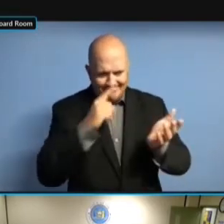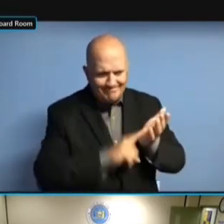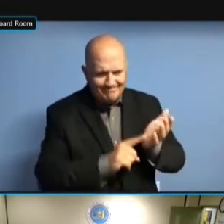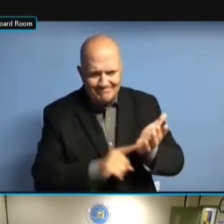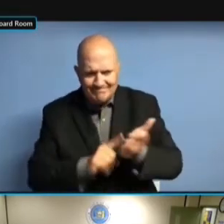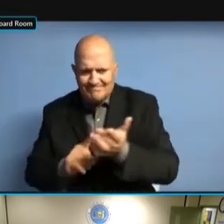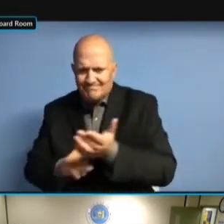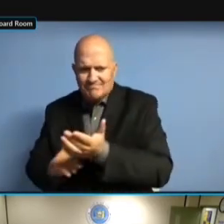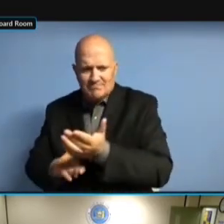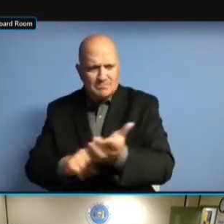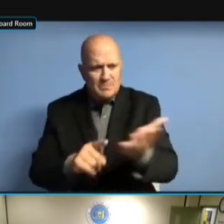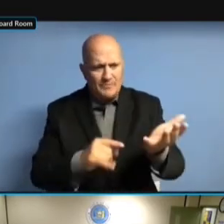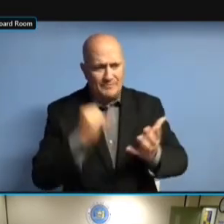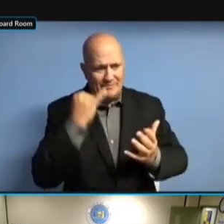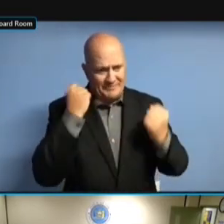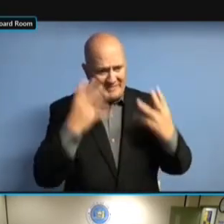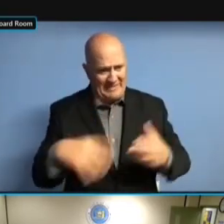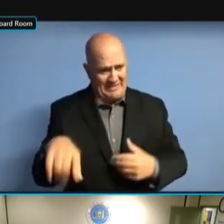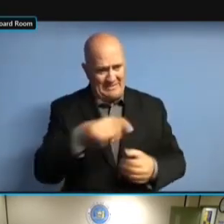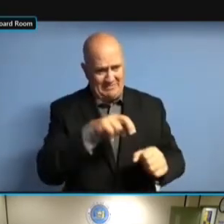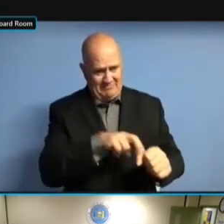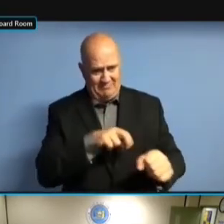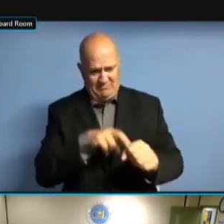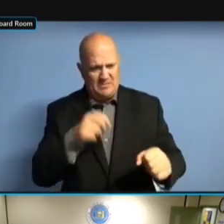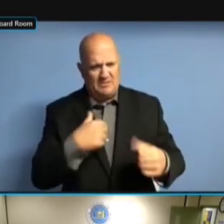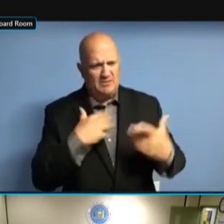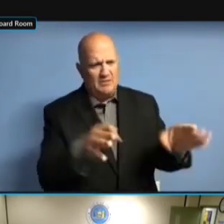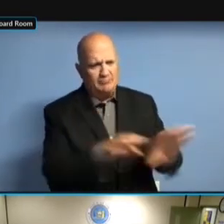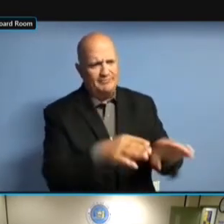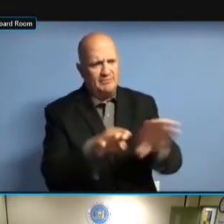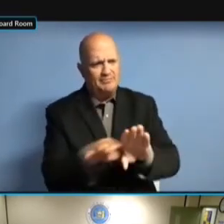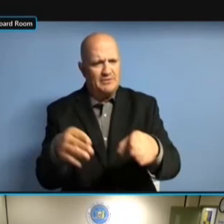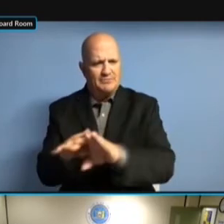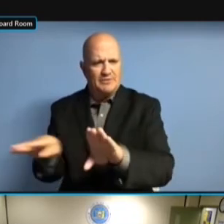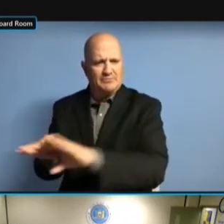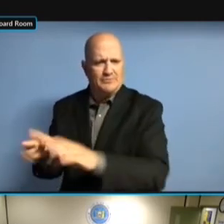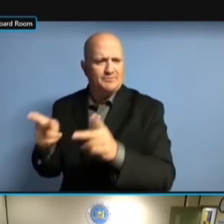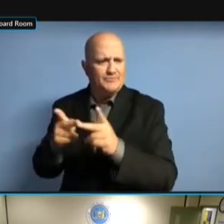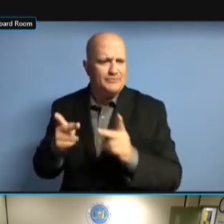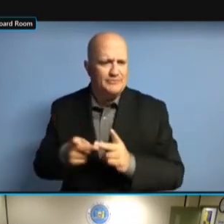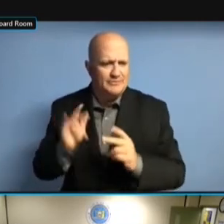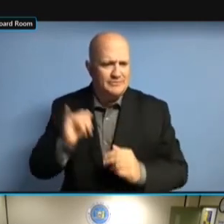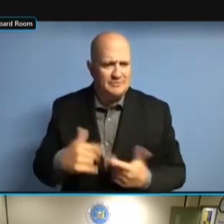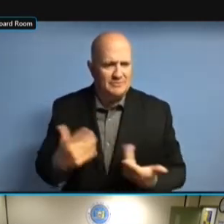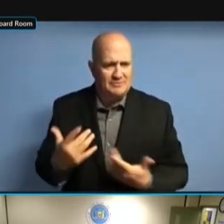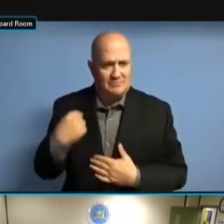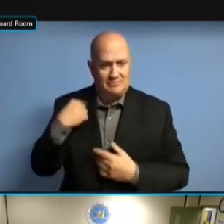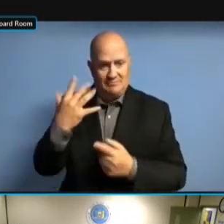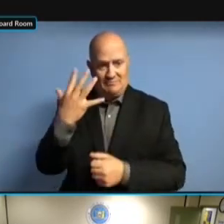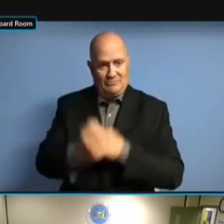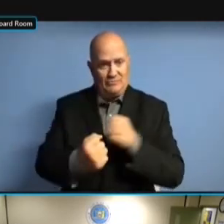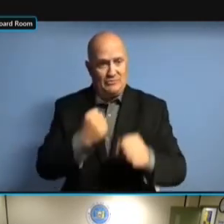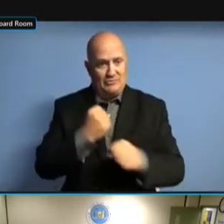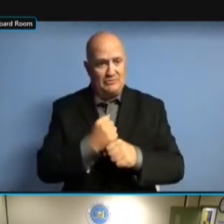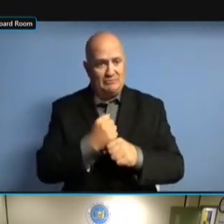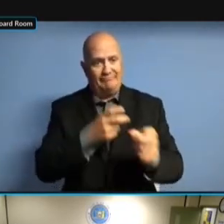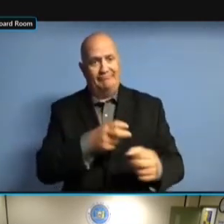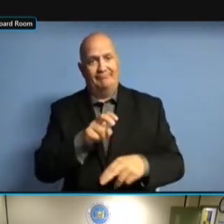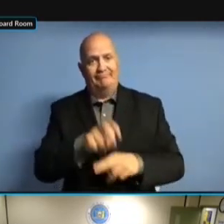MANY COMMITTEES THAT HAVE JUST BEEN SITTING MANY COMMITTEES THAT HAVE JUST BEEN SITTING IN MANY COMMITTEES THAT HAVE JUST BEEN SITTING IN THE MANY COMMITTEES THAT HAVE JUST BEEN SITTING IN THE SYSTEM MANY COMMITTEES THAT HAVE JUST BEEN SITTING IN THE SYSTEM FOR BEEN SITTING IN THE SYSTEM FOR BEEN SITTING IN THE SYSTEM FOR THE BEEN SITTING IN THE SYSTEM FOR THE PAST BEEN SITTING IN THE SYSTEM FOR THE PAST FIVE BEEN SITTING IN THE SYSTEM FOR THE PAST FIVE YEARS BEEN SITTING IN THE SYSTEM FOR THE PAST FIVE YEARS OR BEEN SITTING IN THE SYSTEM FOR THE PAST FIVE YEARS OR SO. THE PAST FIVE YEARS OR SO. THE PAST FIVE YEARS OR SO. AND THE PAST FIVE YEARS OR SO. AND THE THE PAST FIVE YEARS OR SO. AND THE STAFF THE PAST FIVE YEARS OR SO. AND THE STAFF IS THE PAST FIVE YEARS OR SO. AND THE STAFF IS WORKING THE PAST FIVE YEARS OR SO. AND THE STAFF IS WORKING ON THE PAST FIVE YEARS OR SO. AND THE STAFF IS WORKING ON THE AND THE STAFF IS WORKING ON THE AND THE STAFF IS WORKING ON THE PARAMETERS AND THE STAFF IS WORKING ON THE PARAMETERS NOW